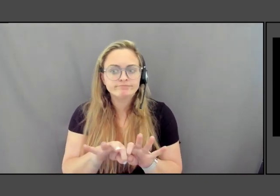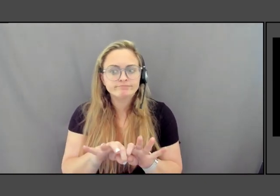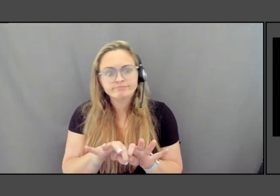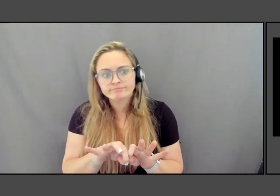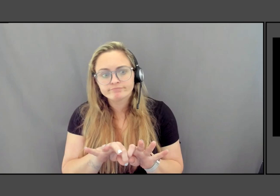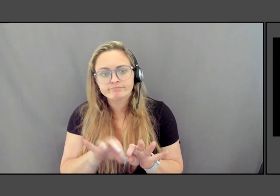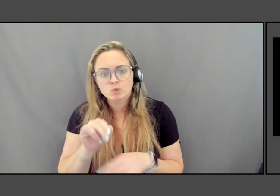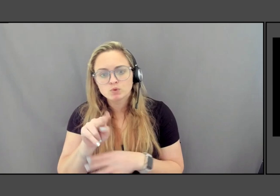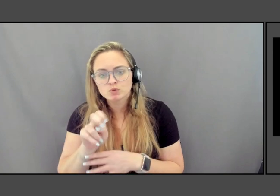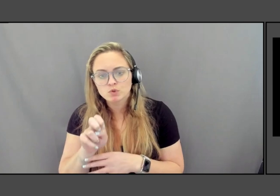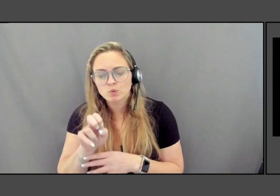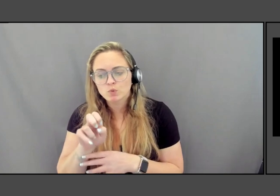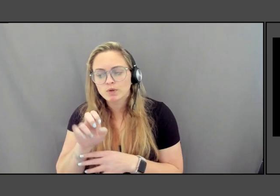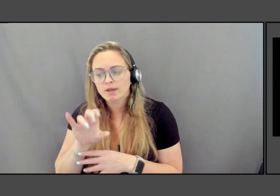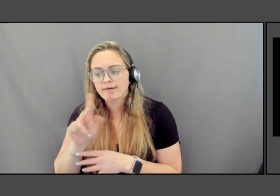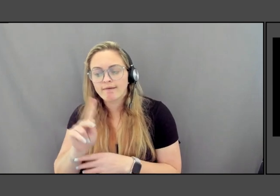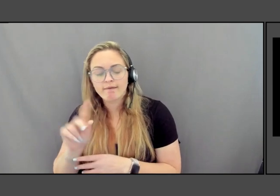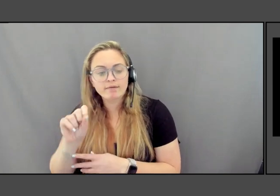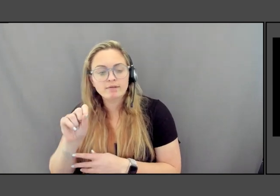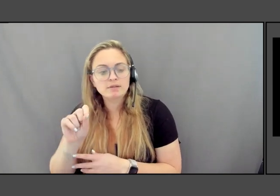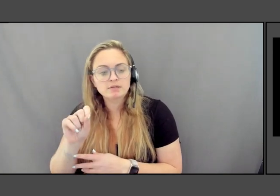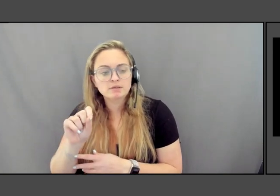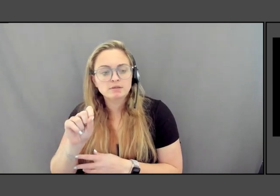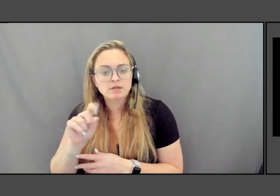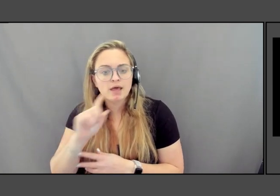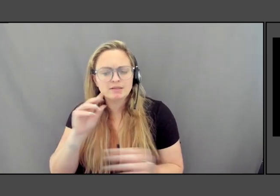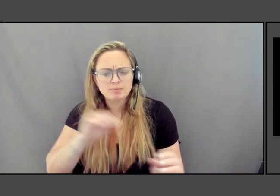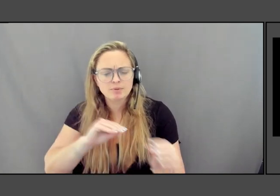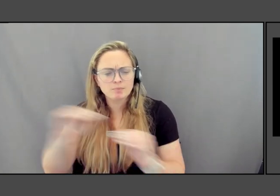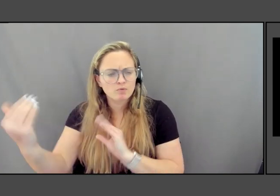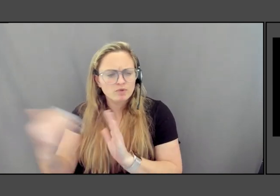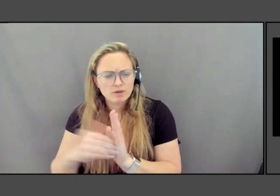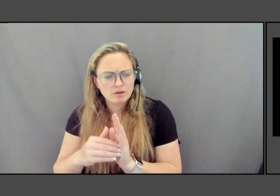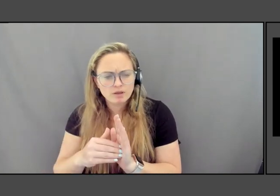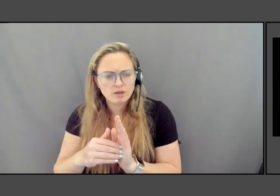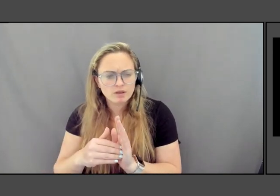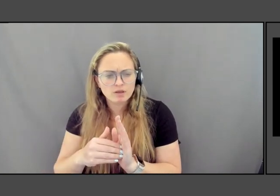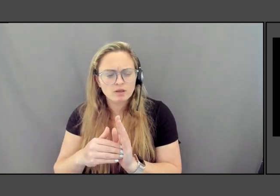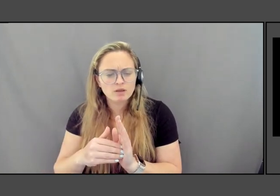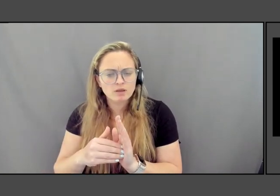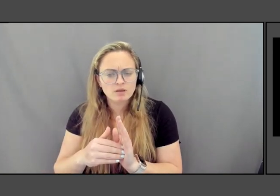And I think it's being relocated again, the the lack of sensitivity in history